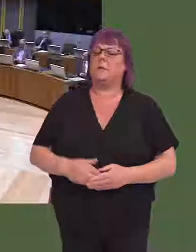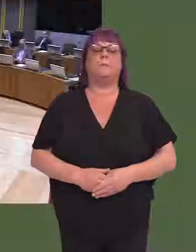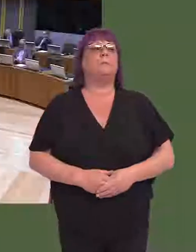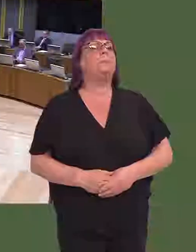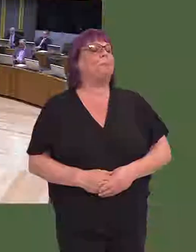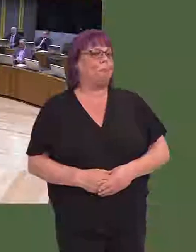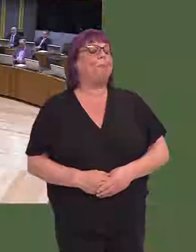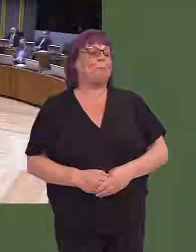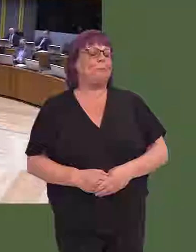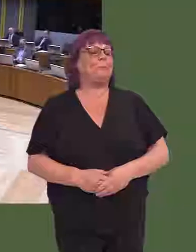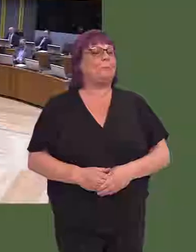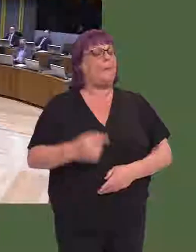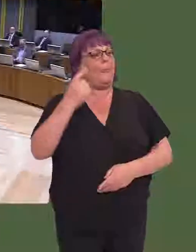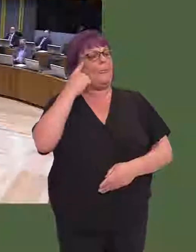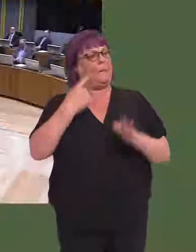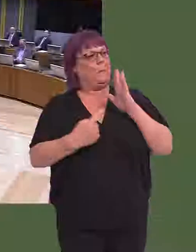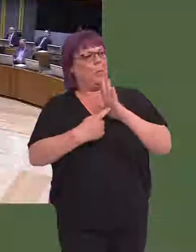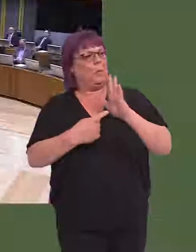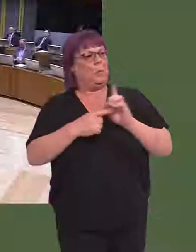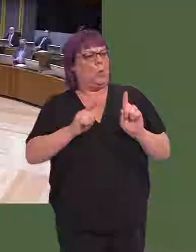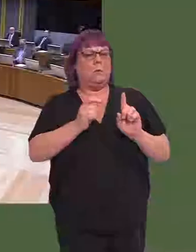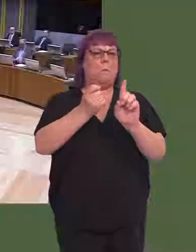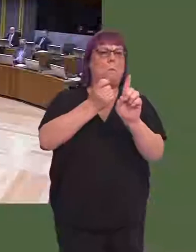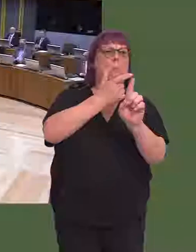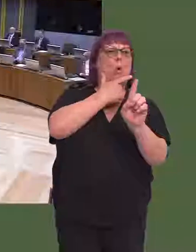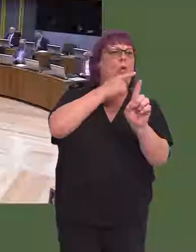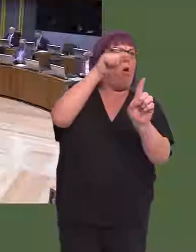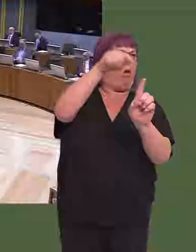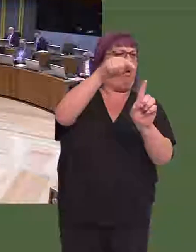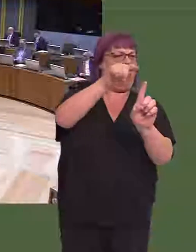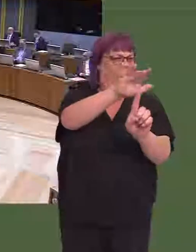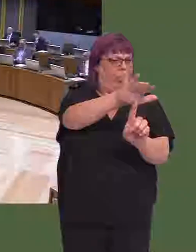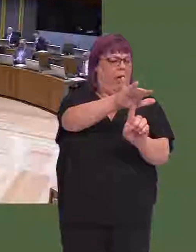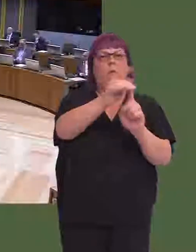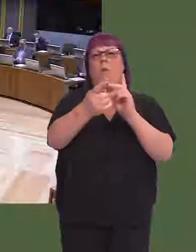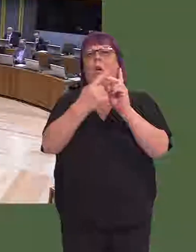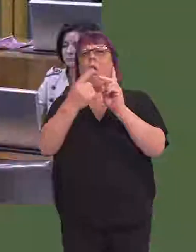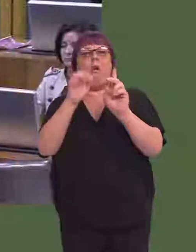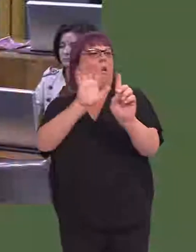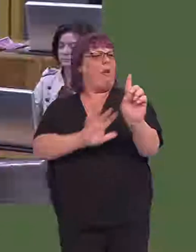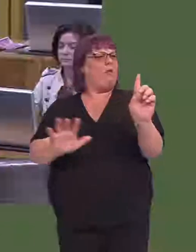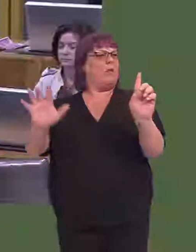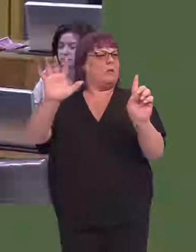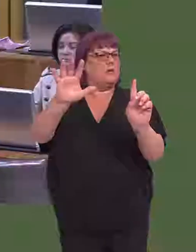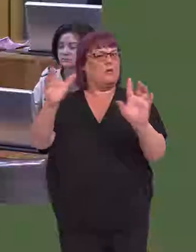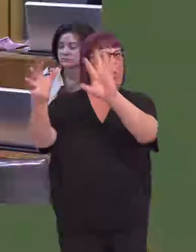Carwyn Jones AM: Yes, because I think what's important is that we link what Merthyr has to offer with other attractions in the area as well.